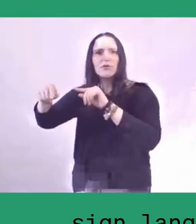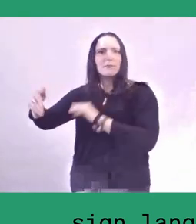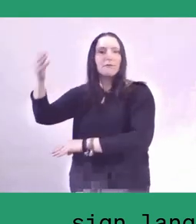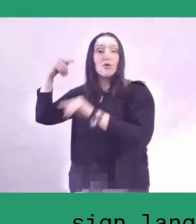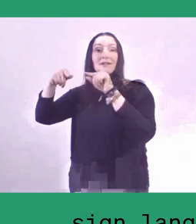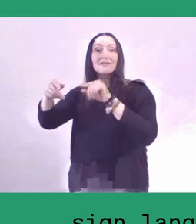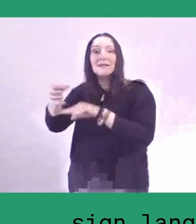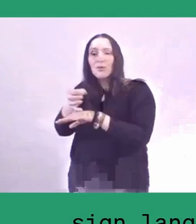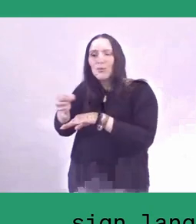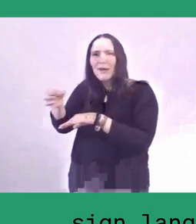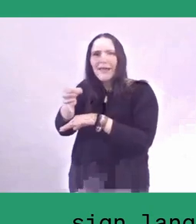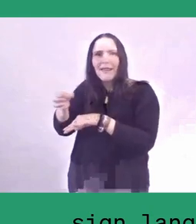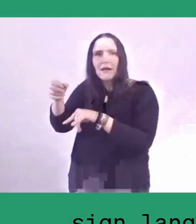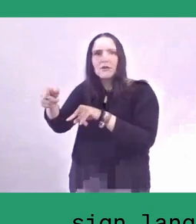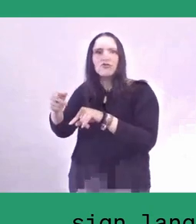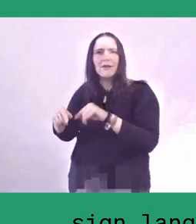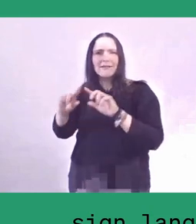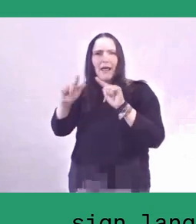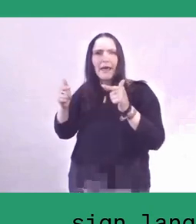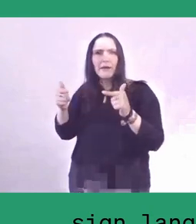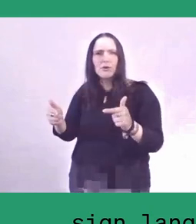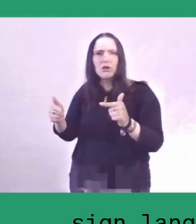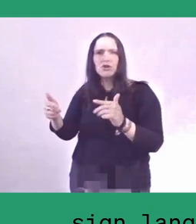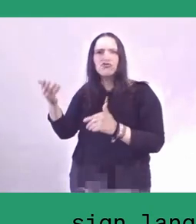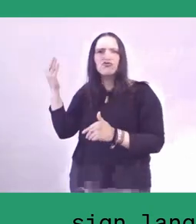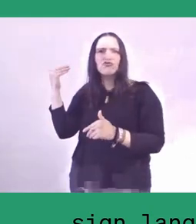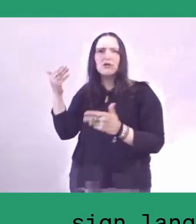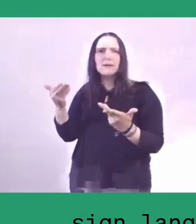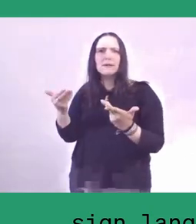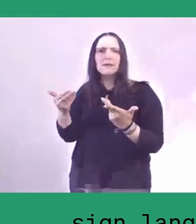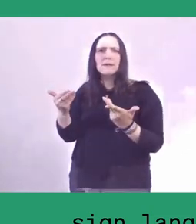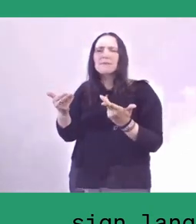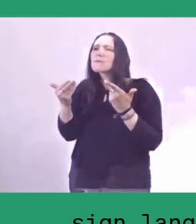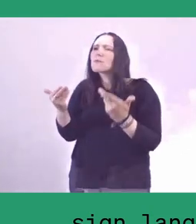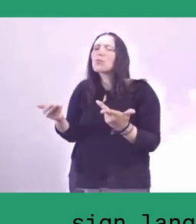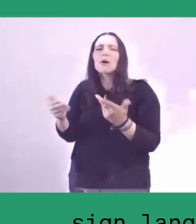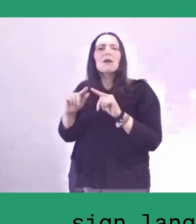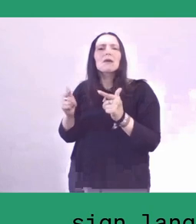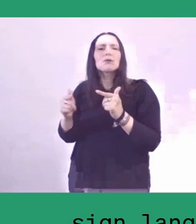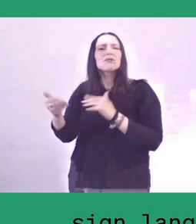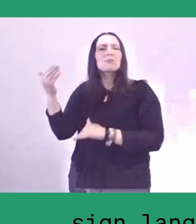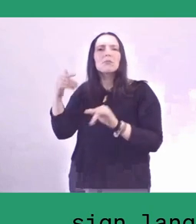is considered to be not very cool, according to young people,